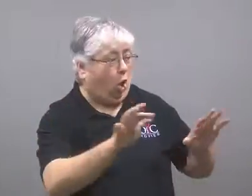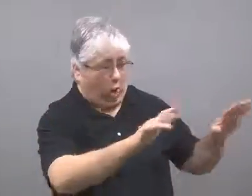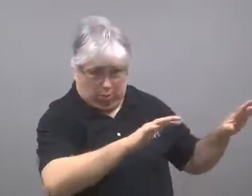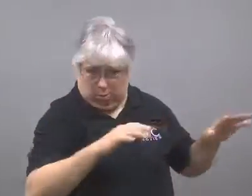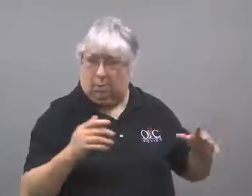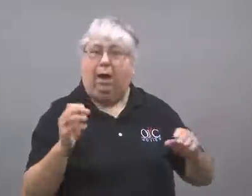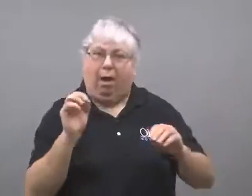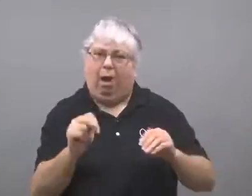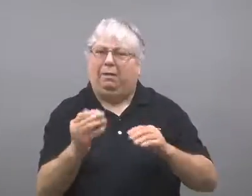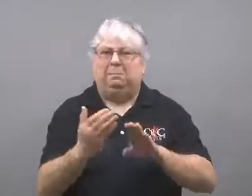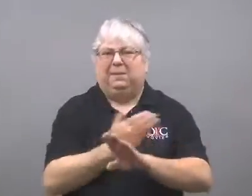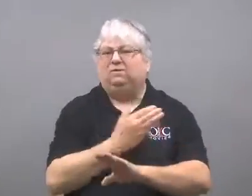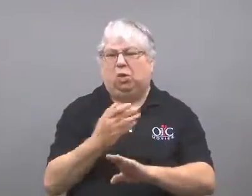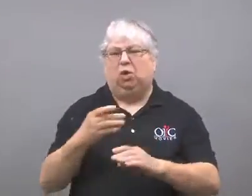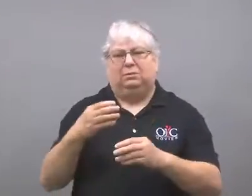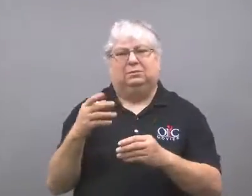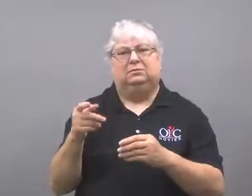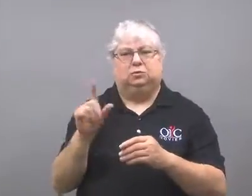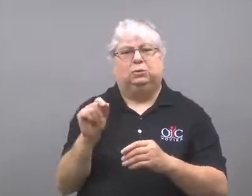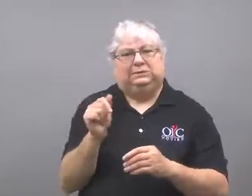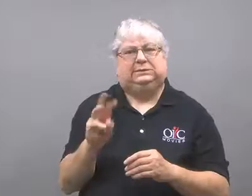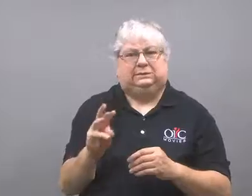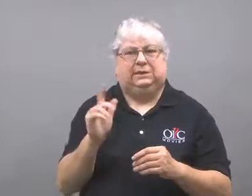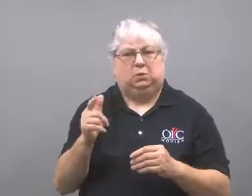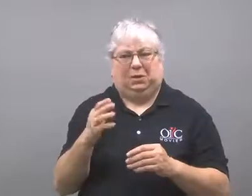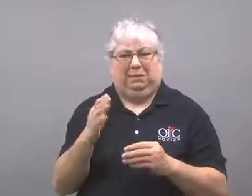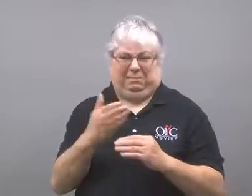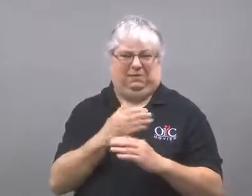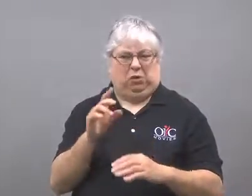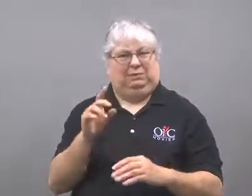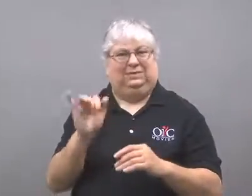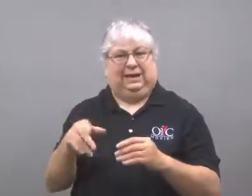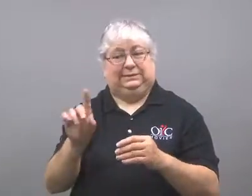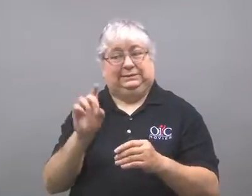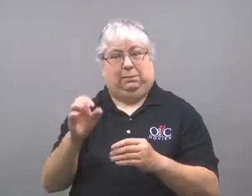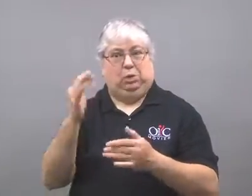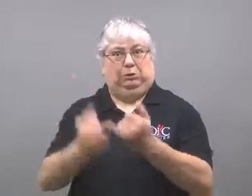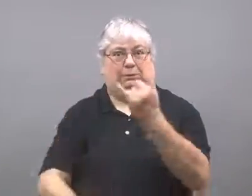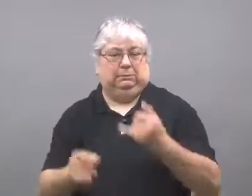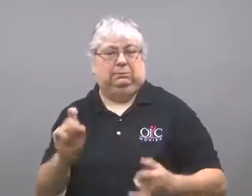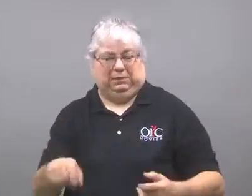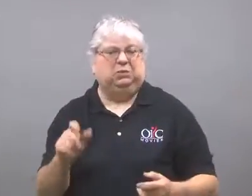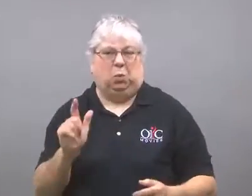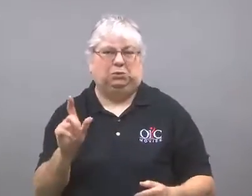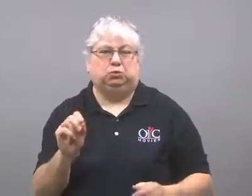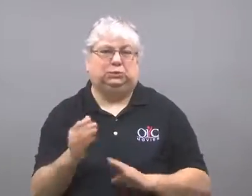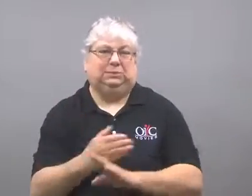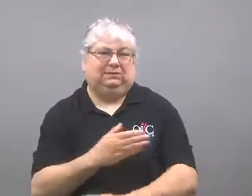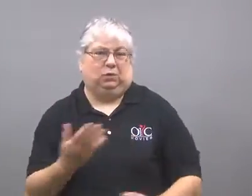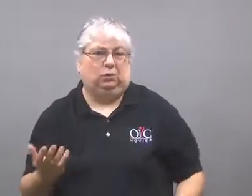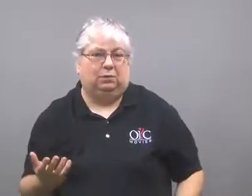would have the system operational by the end of the year.